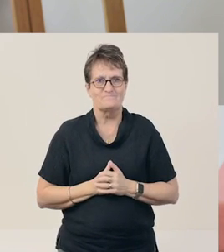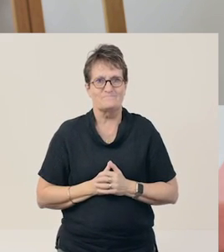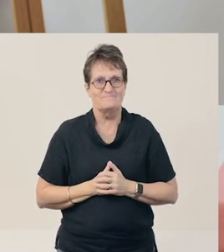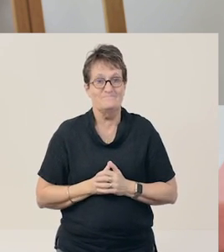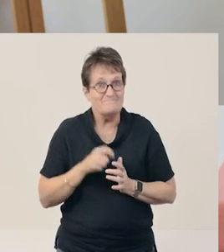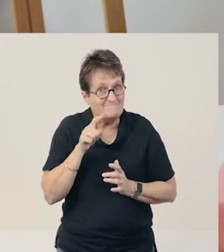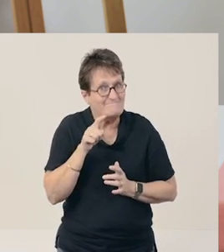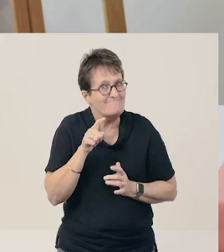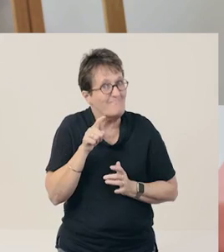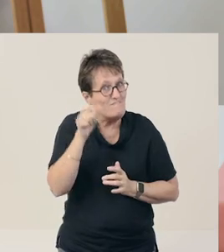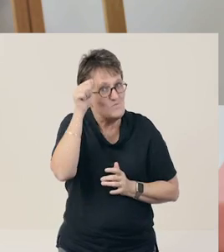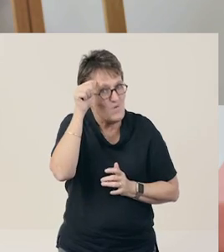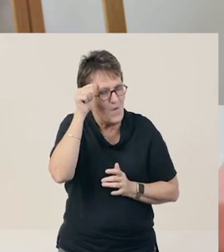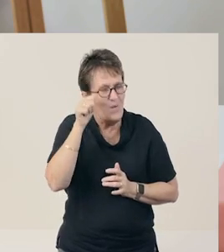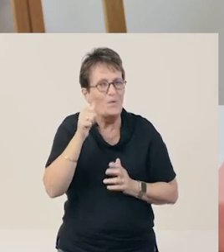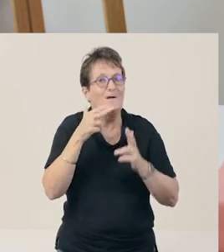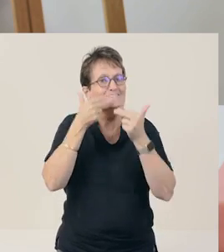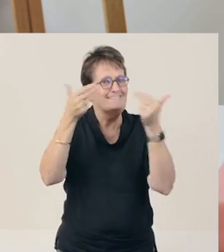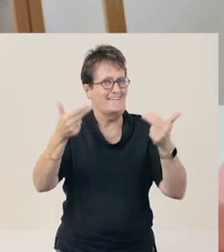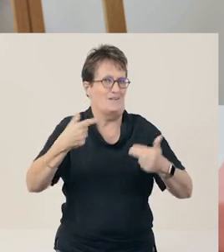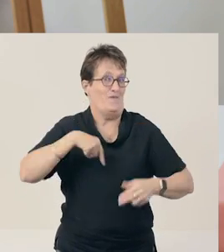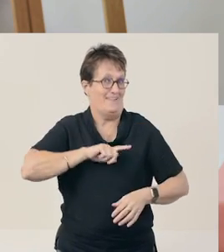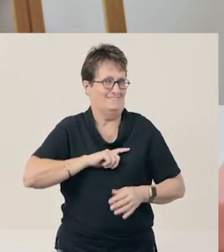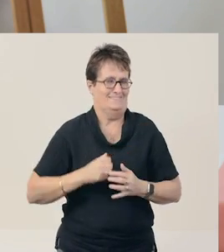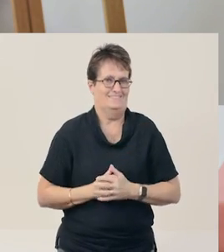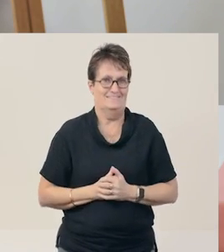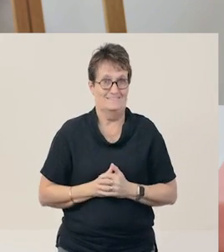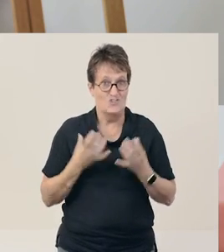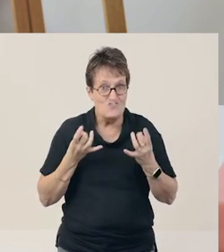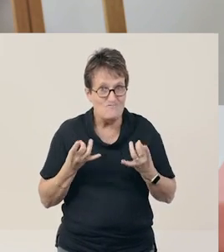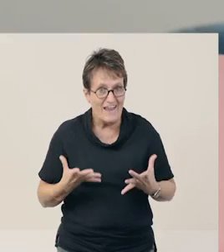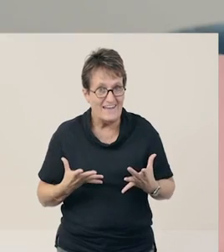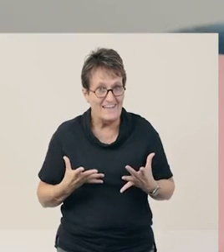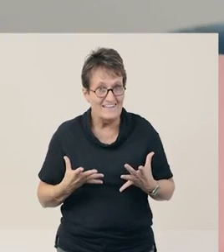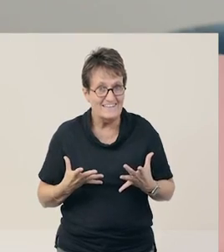If you know it, please join me in singing.